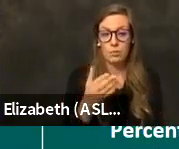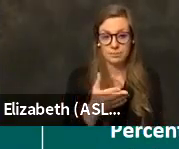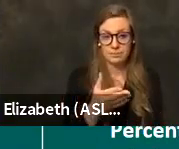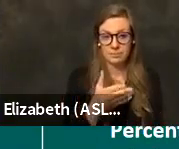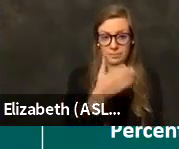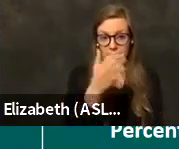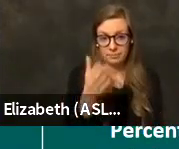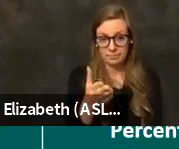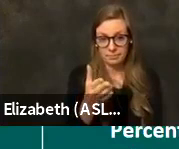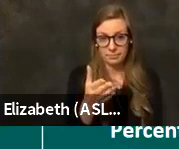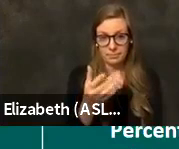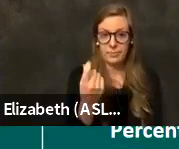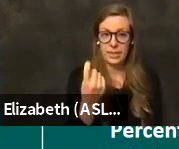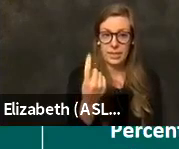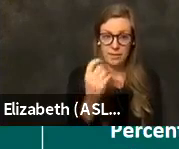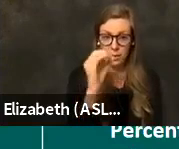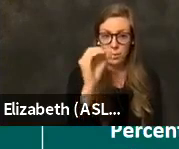11 percent of doses have been administered